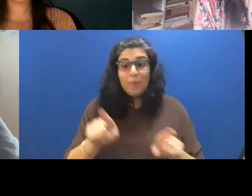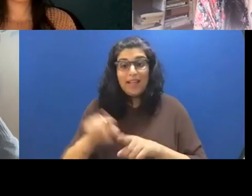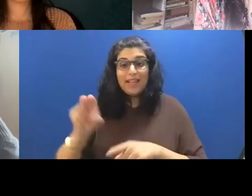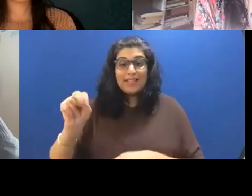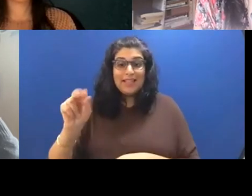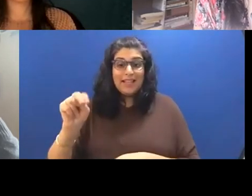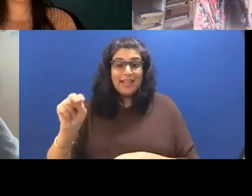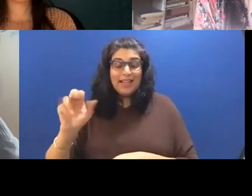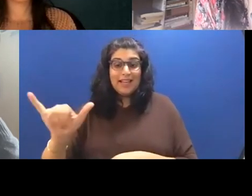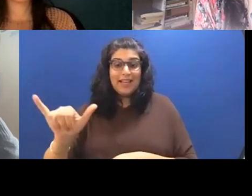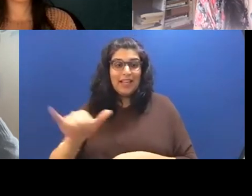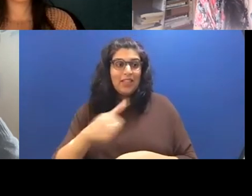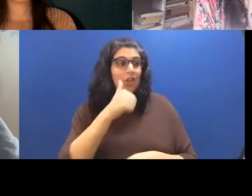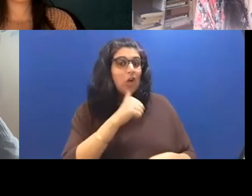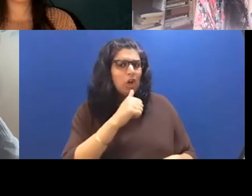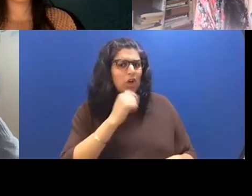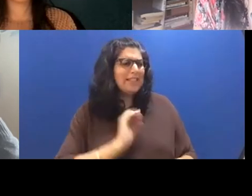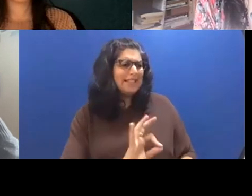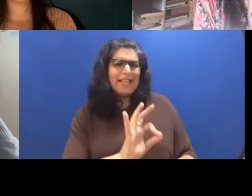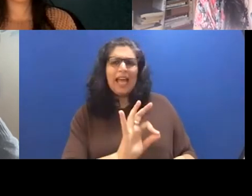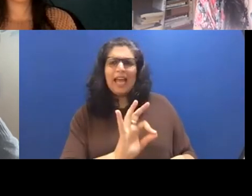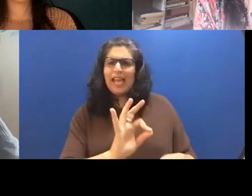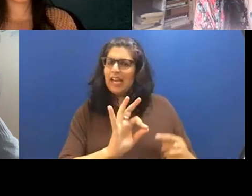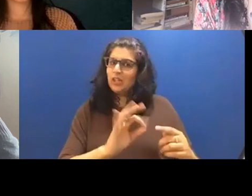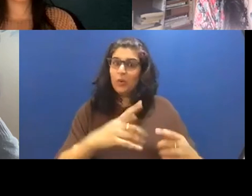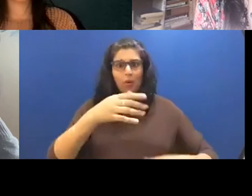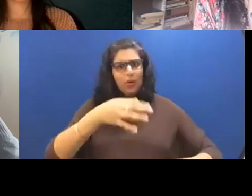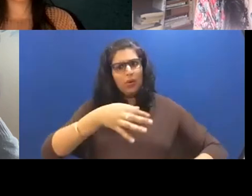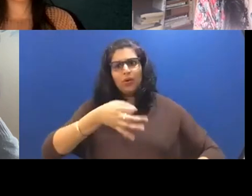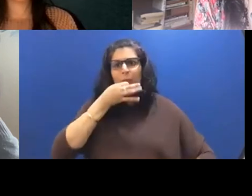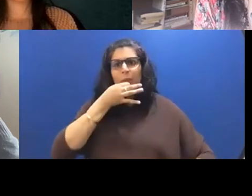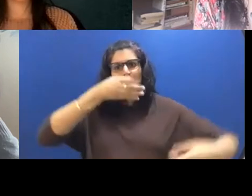in the kitchen that she is and it's kind of just another reminder of how she wasn't alone.